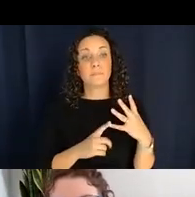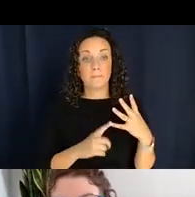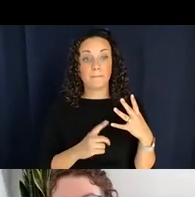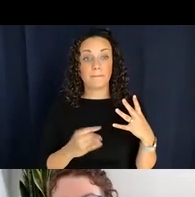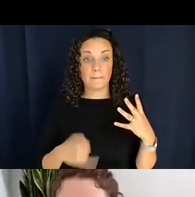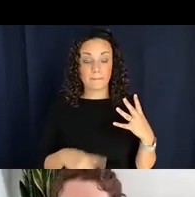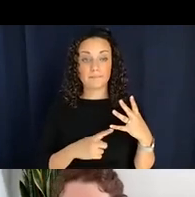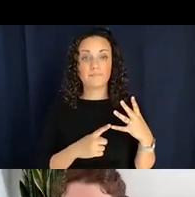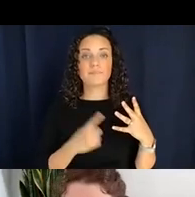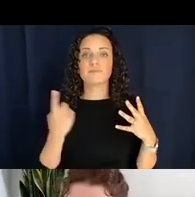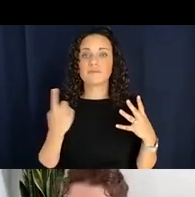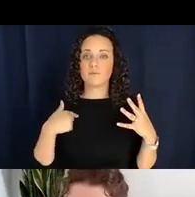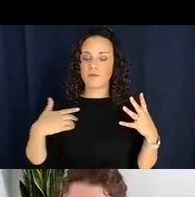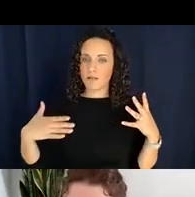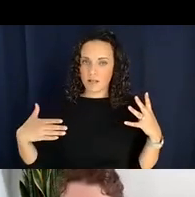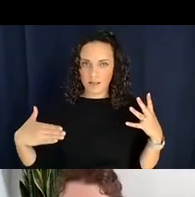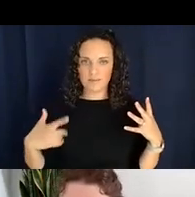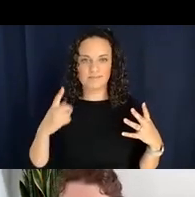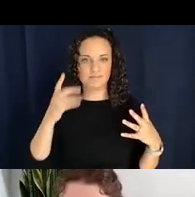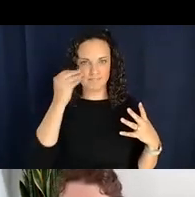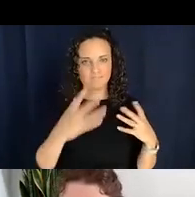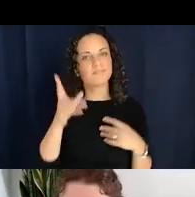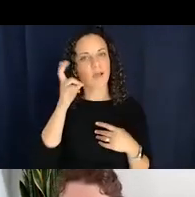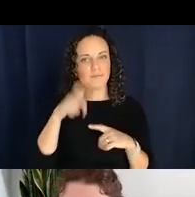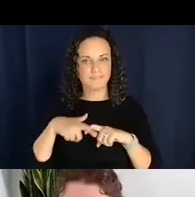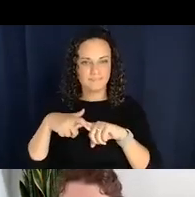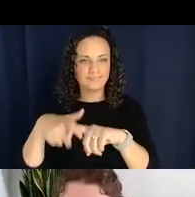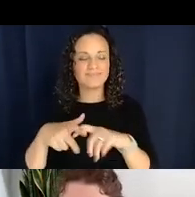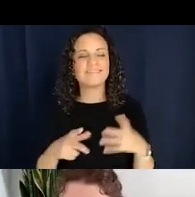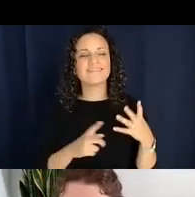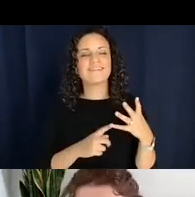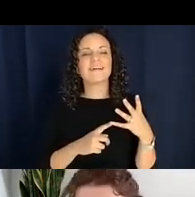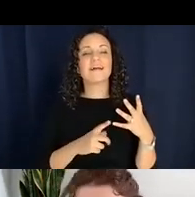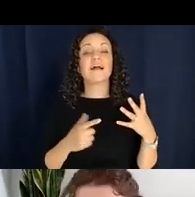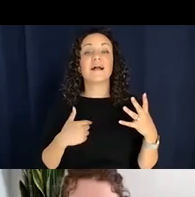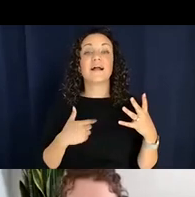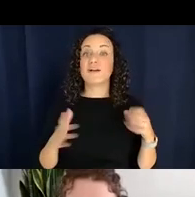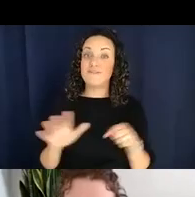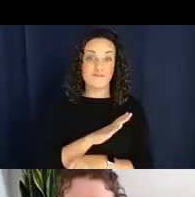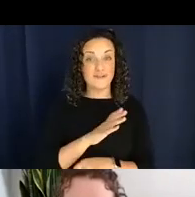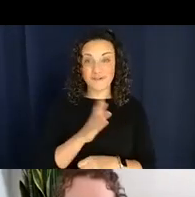didn't get into today And I made it through a whole presentation about ASL without using the word iconicity,